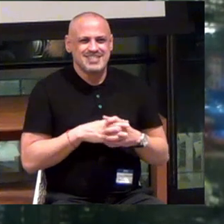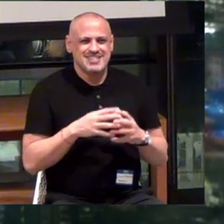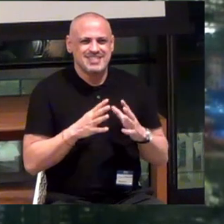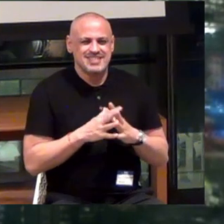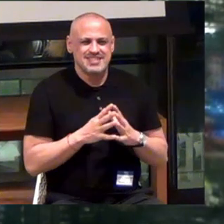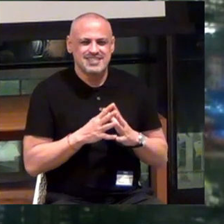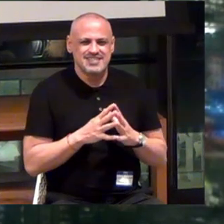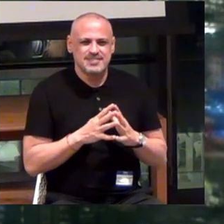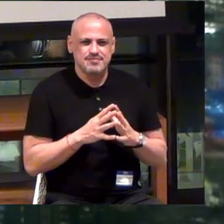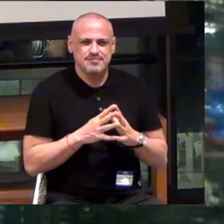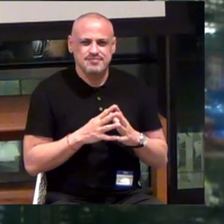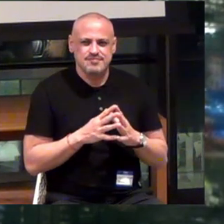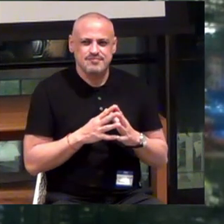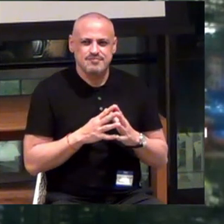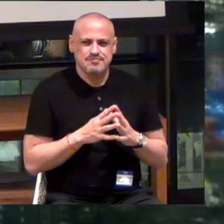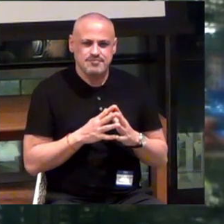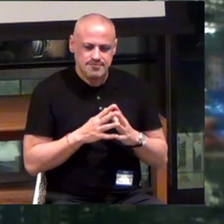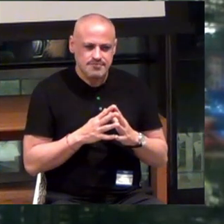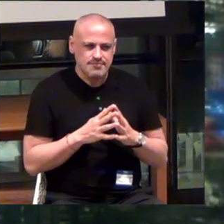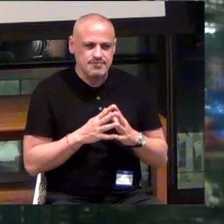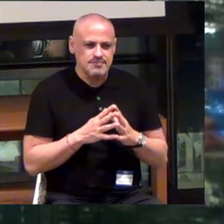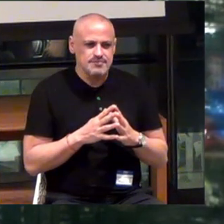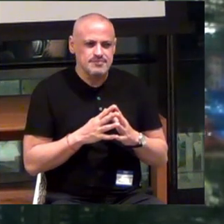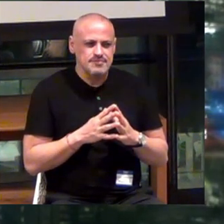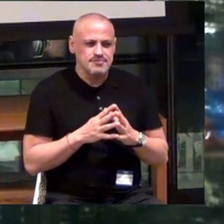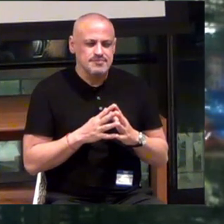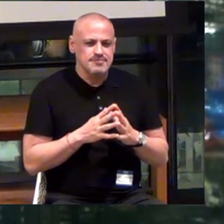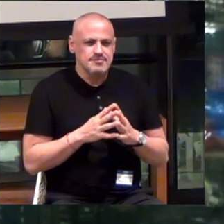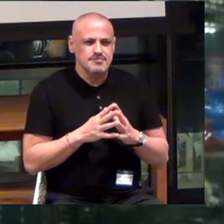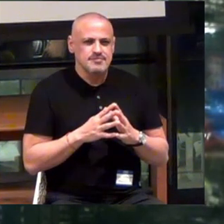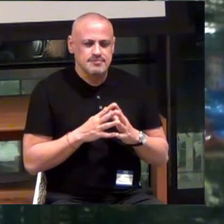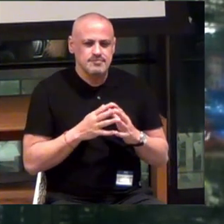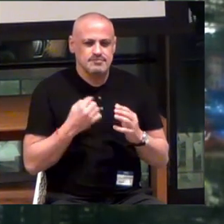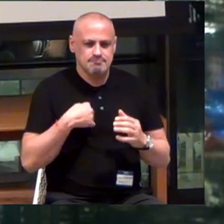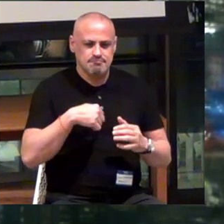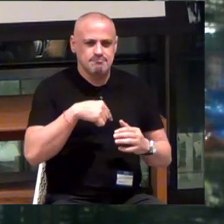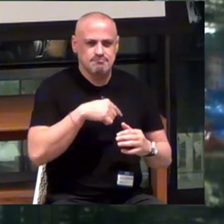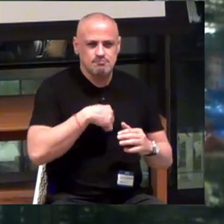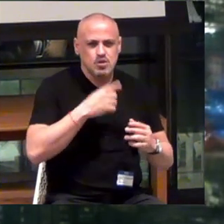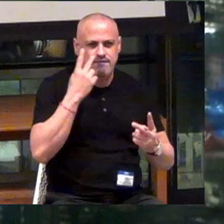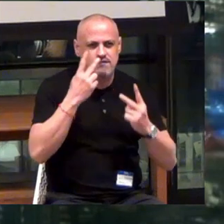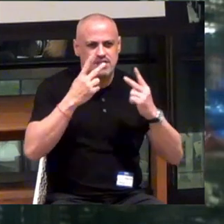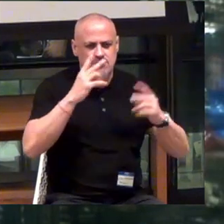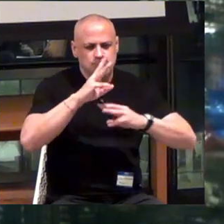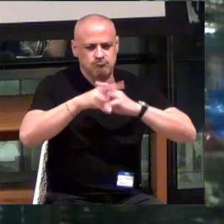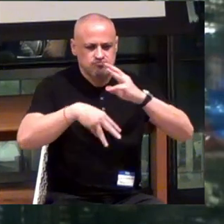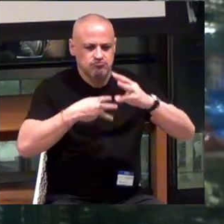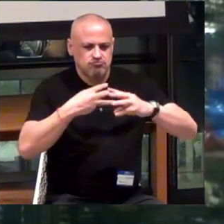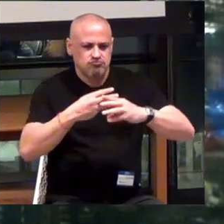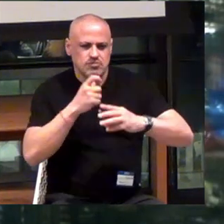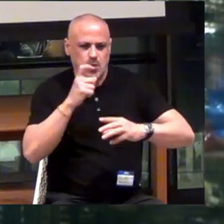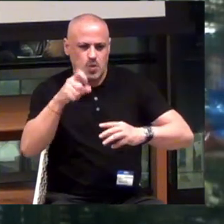Okay. Um... We... Have a vision of a world that doesn't need vision.